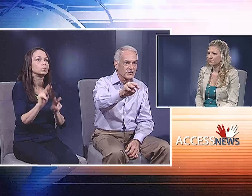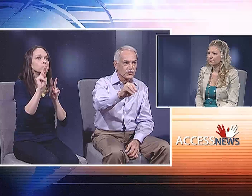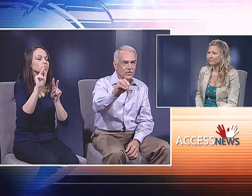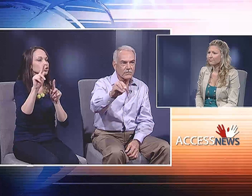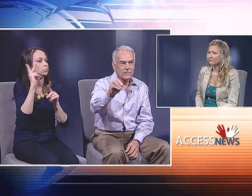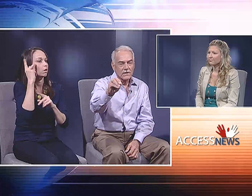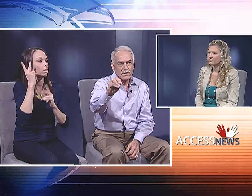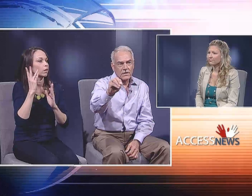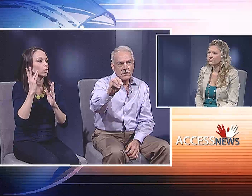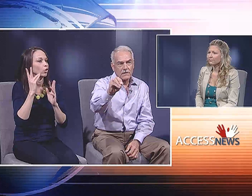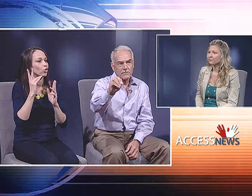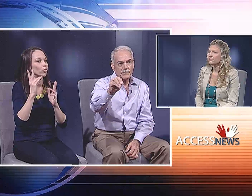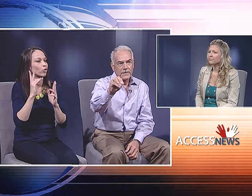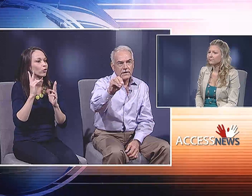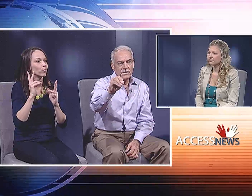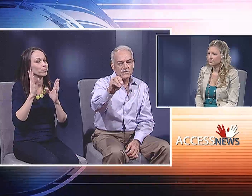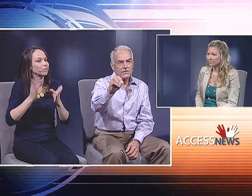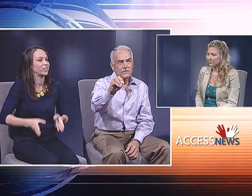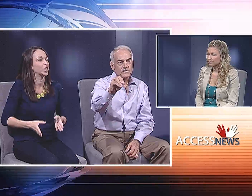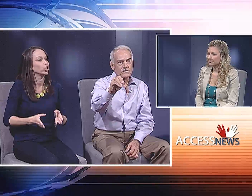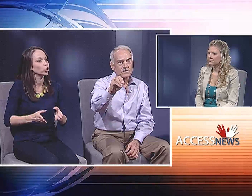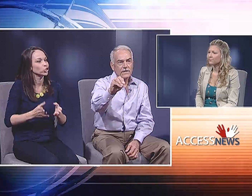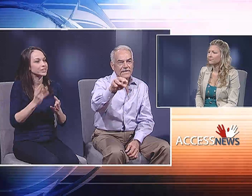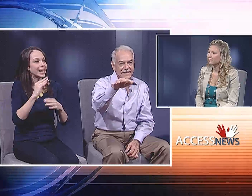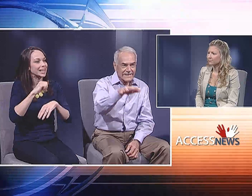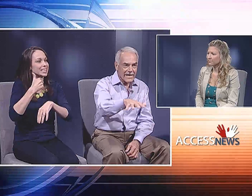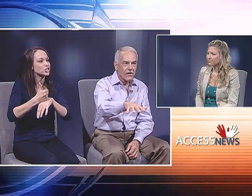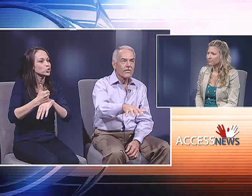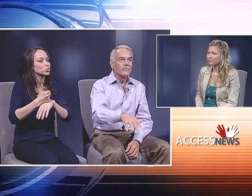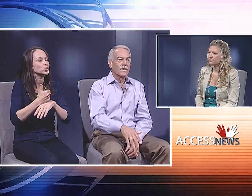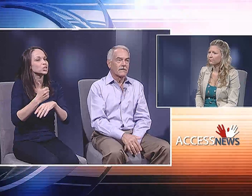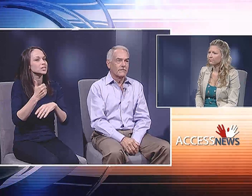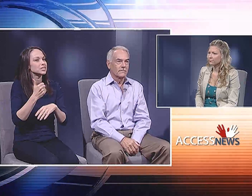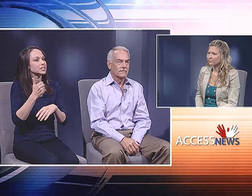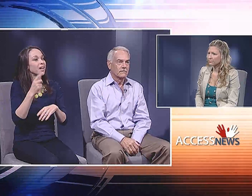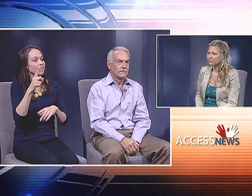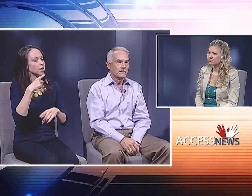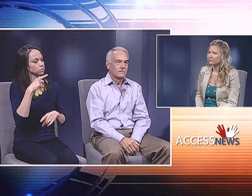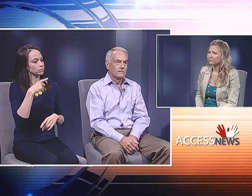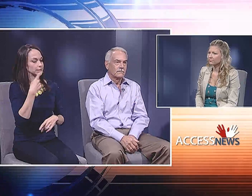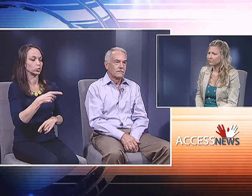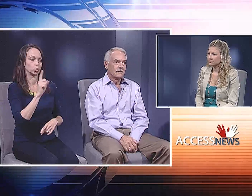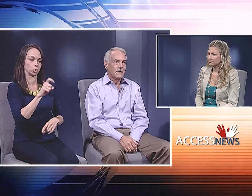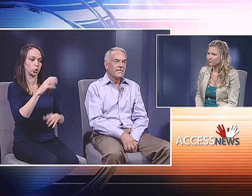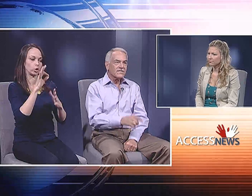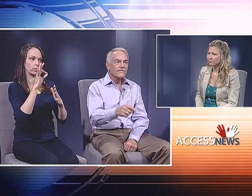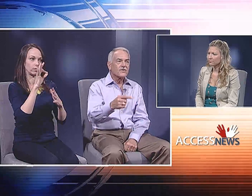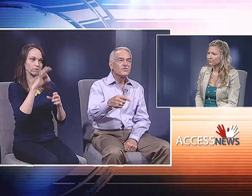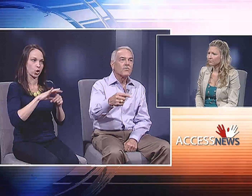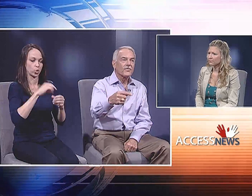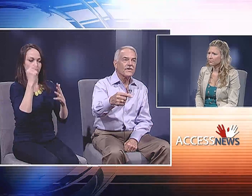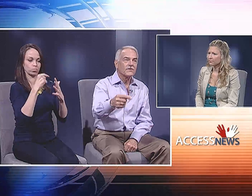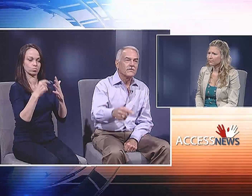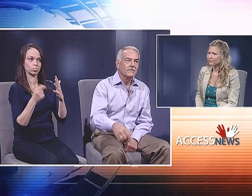and certain institutions that tell them how to vote. And that's a very smart thing to do.